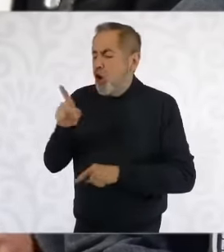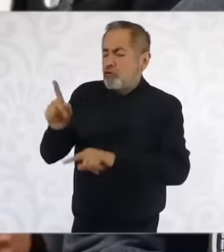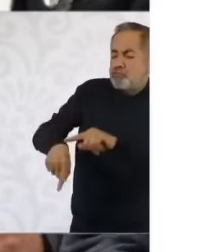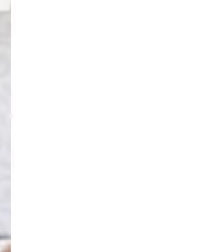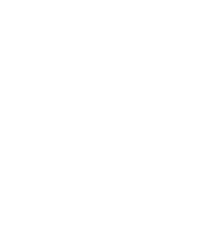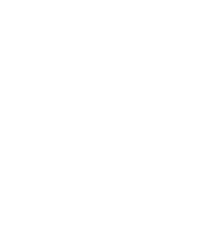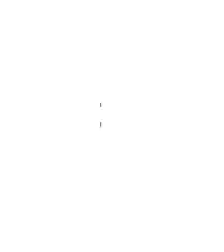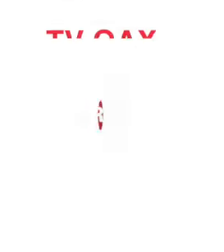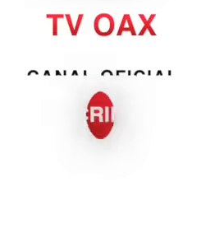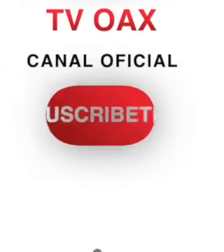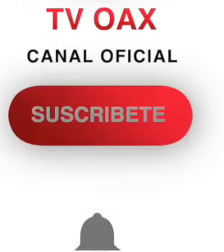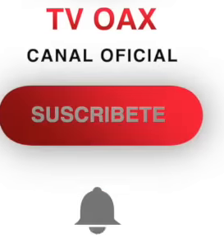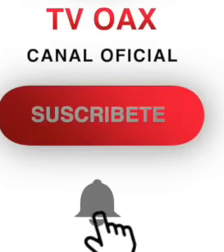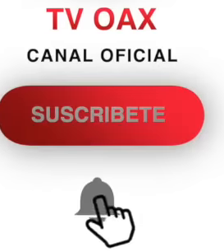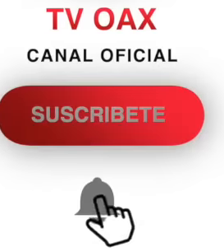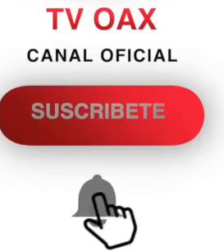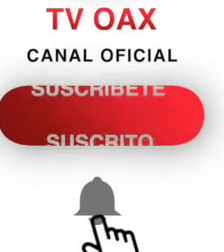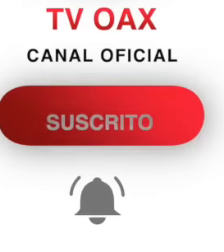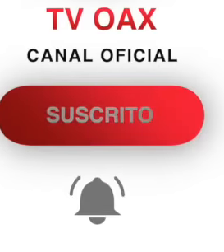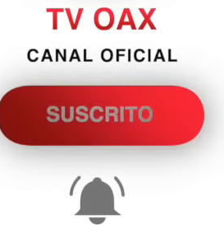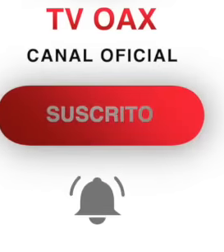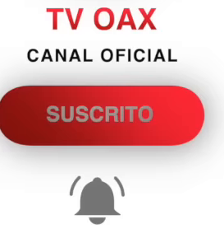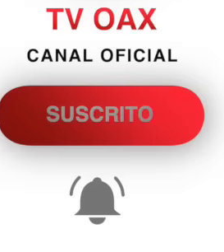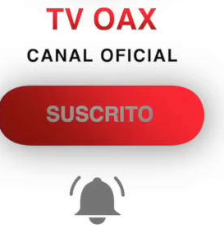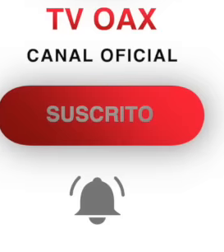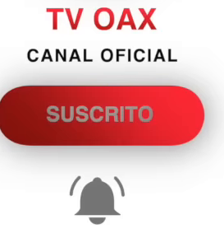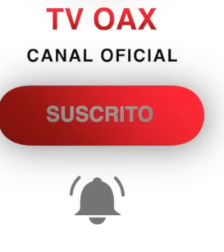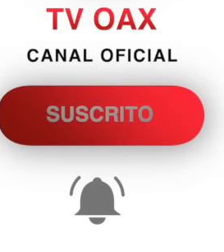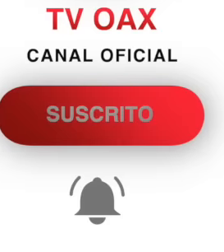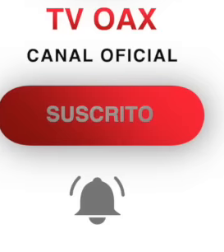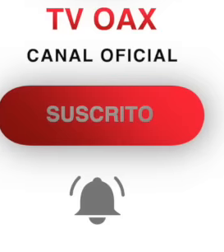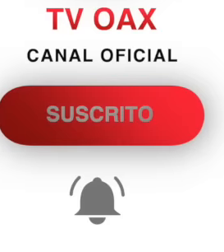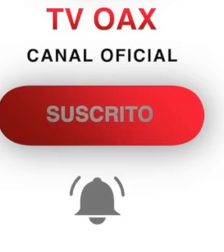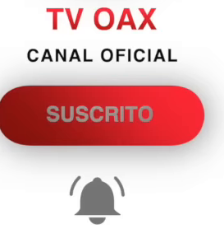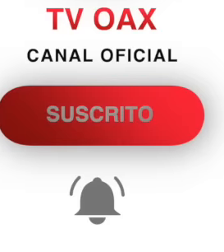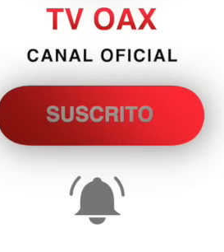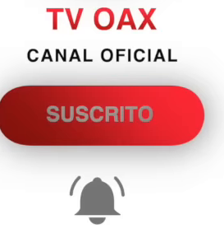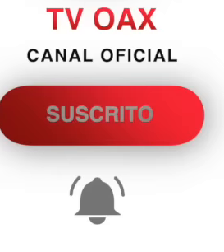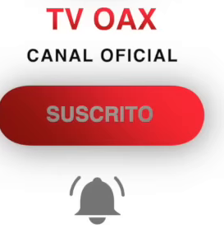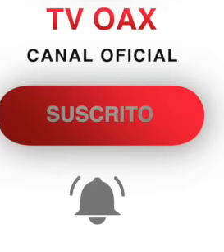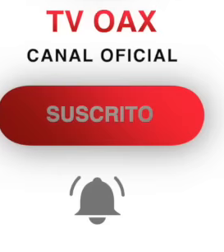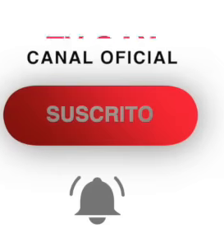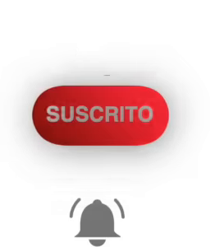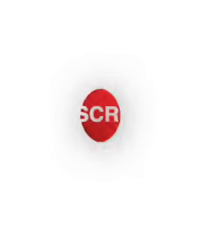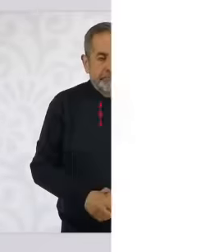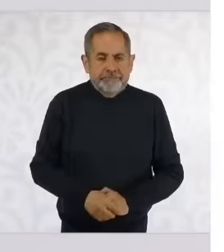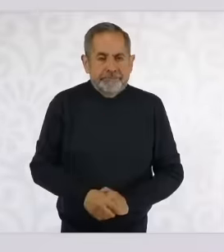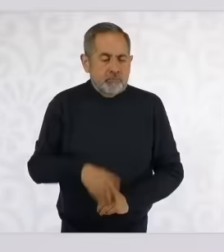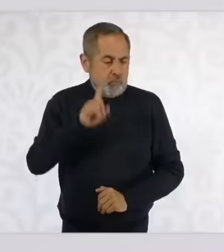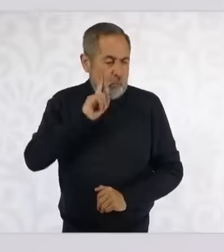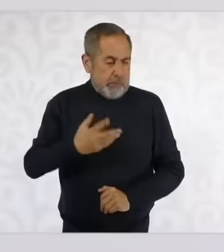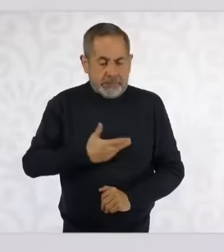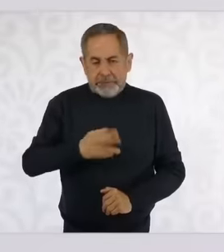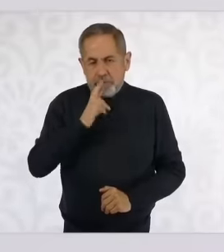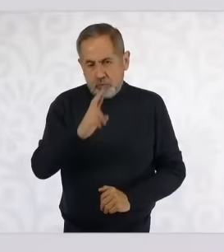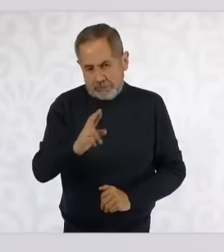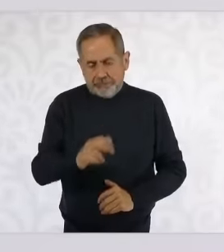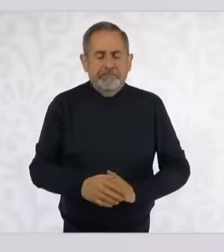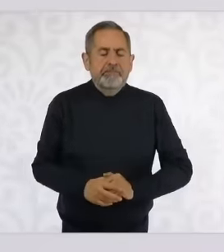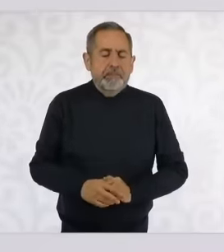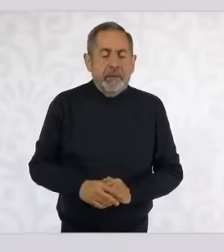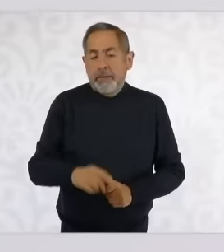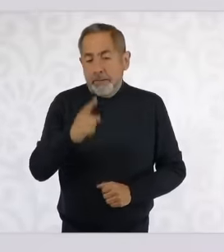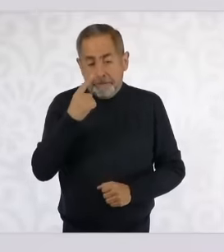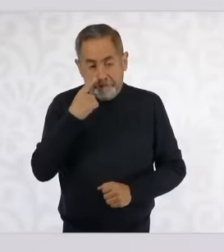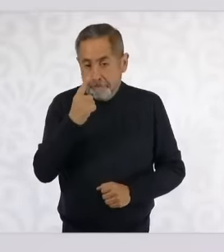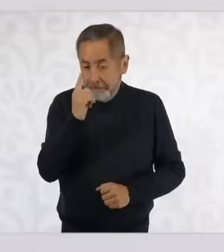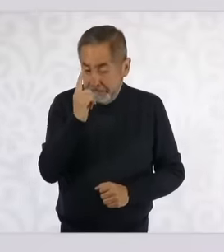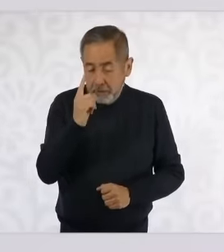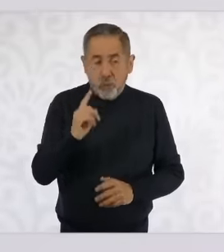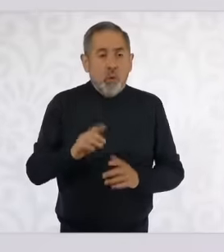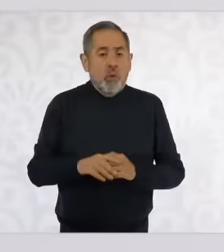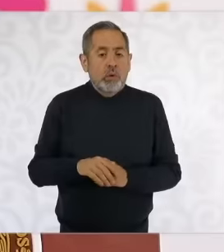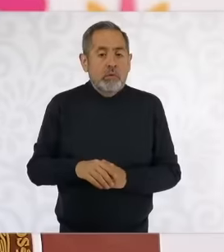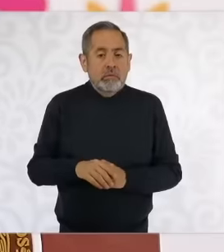of this reform to the judicial power first eh in agreement with different constitutionalists